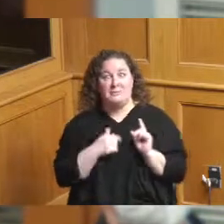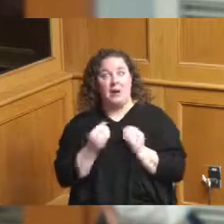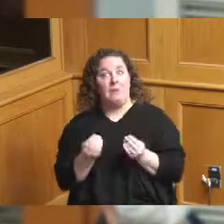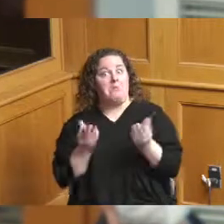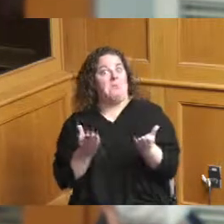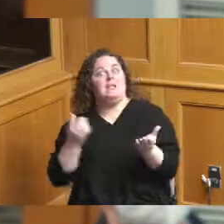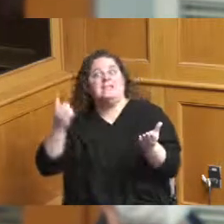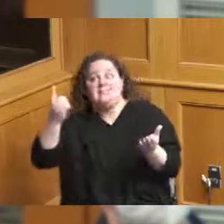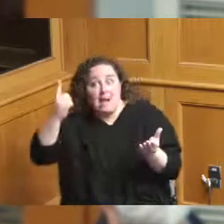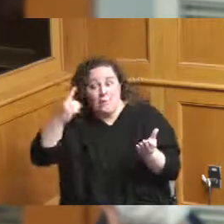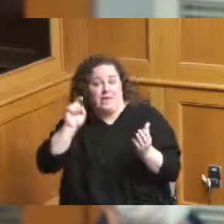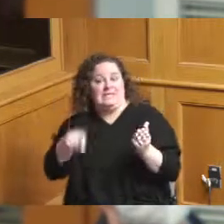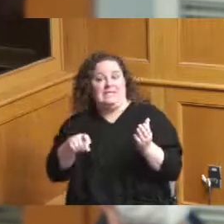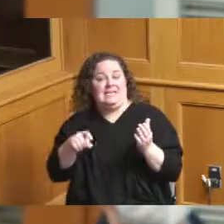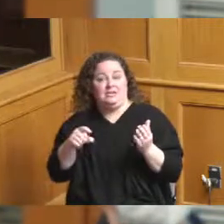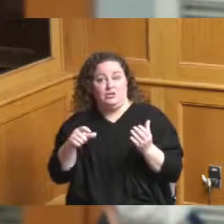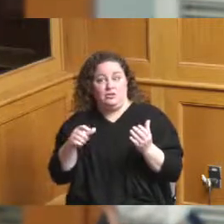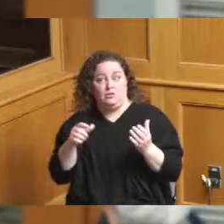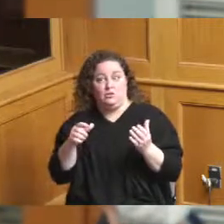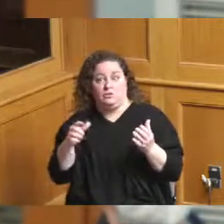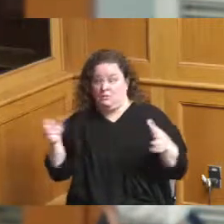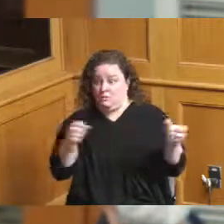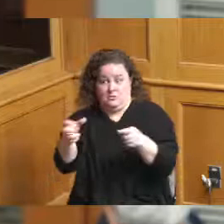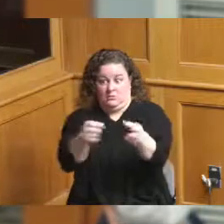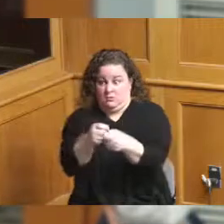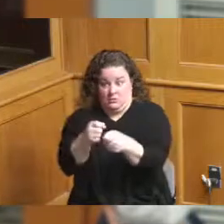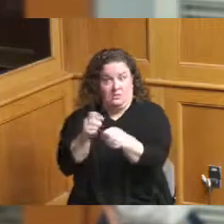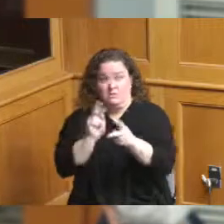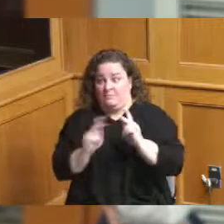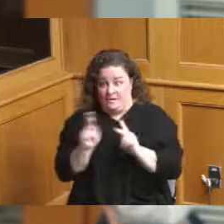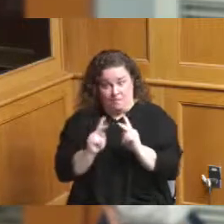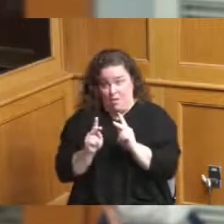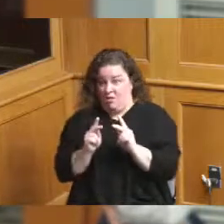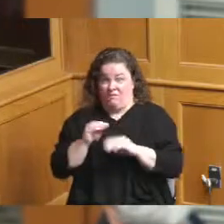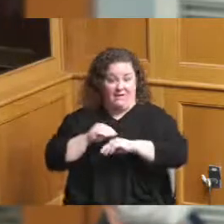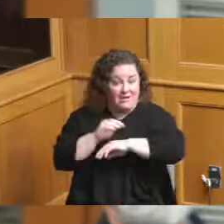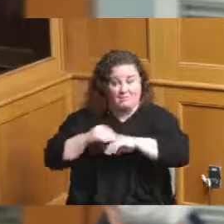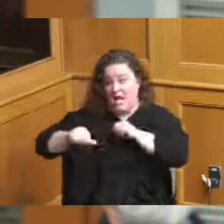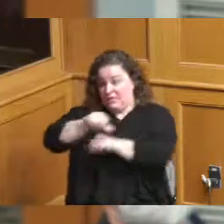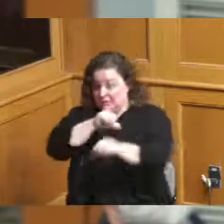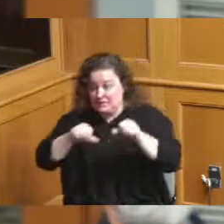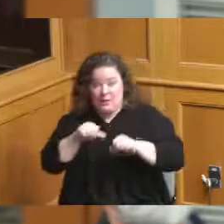to pull all the entities to the table advising and being advised by policymakers ultimately